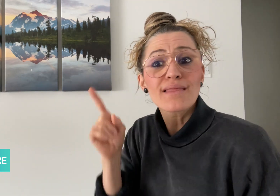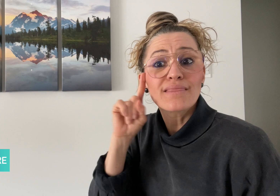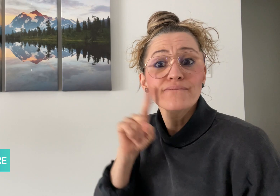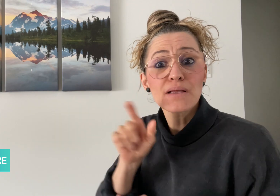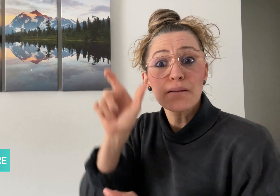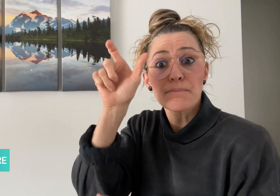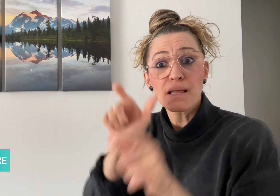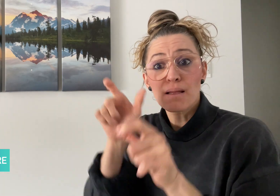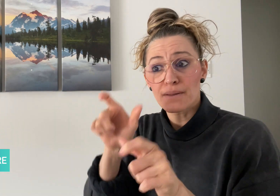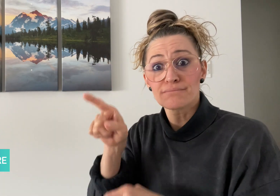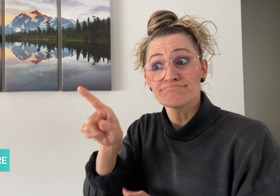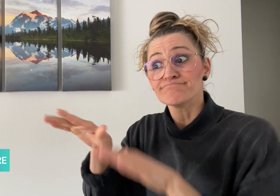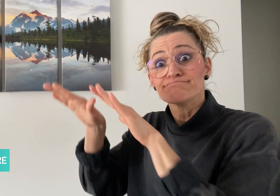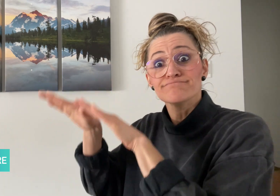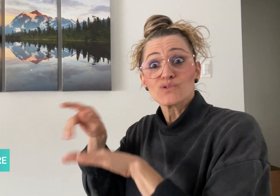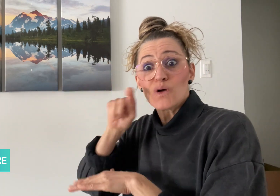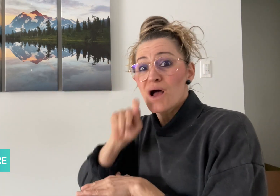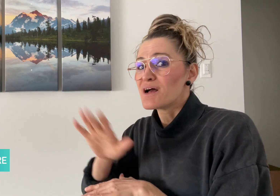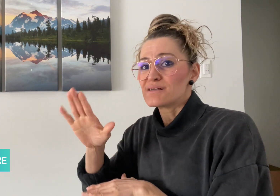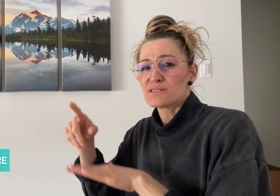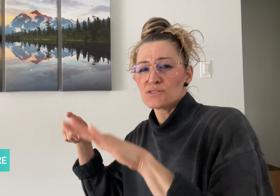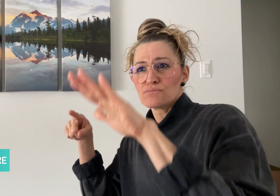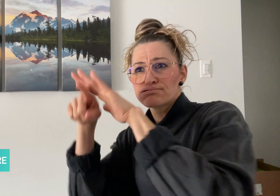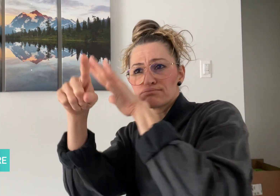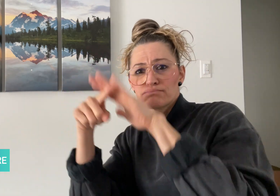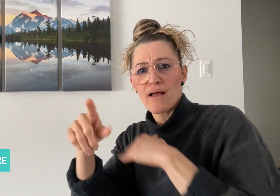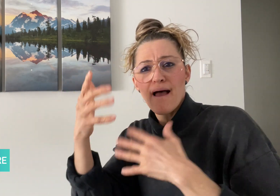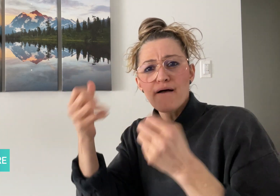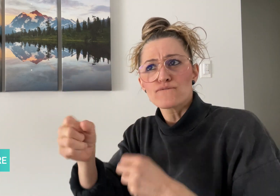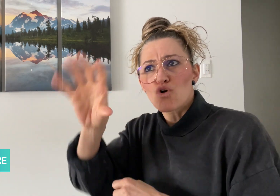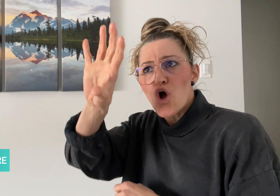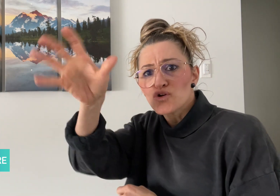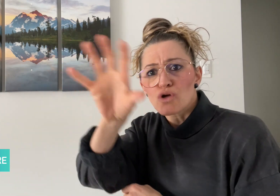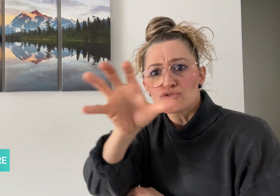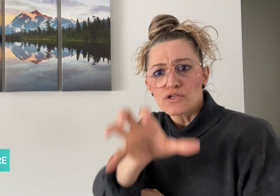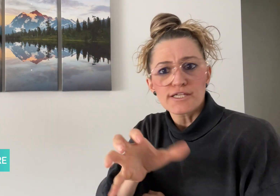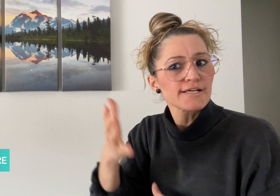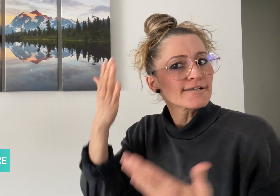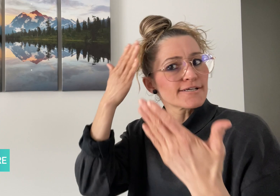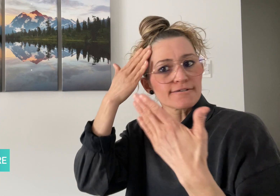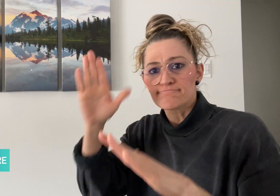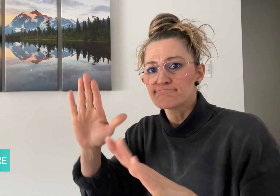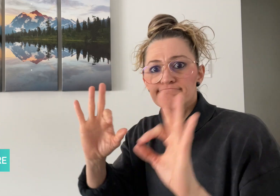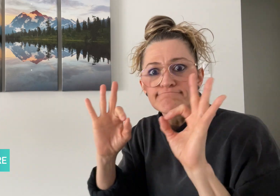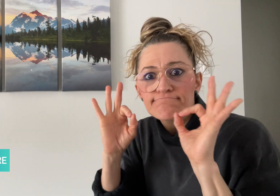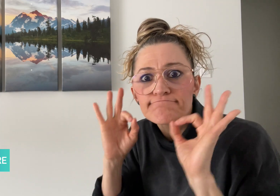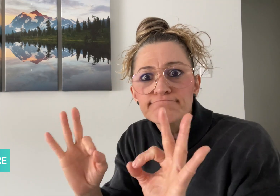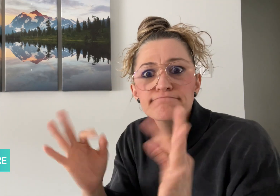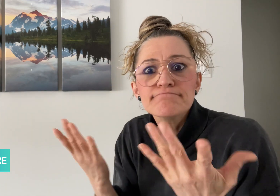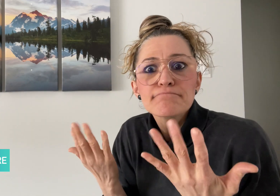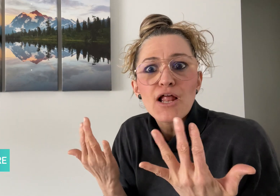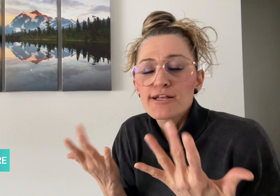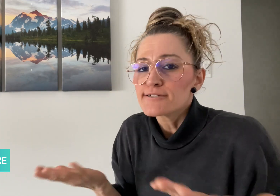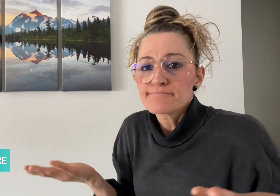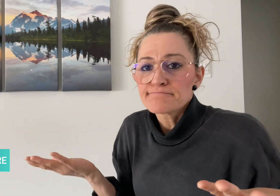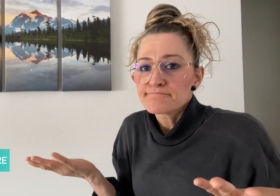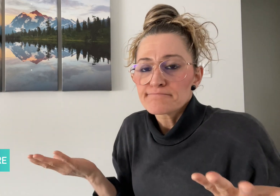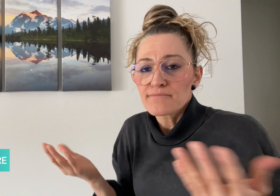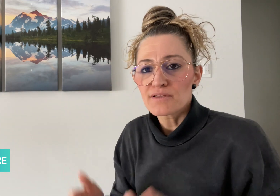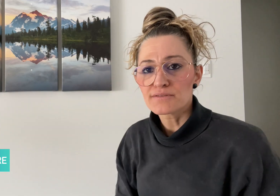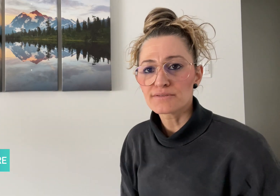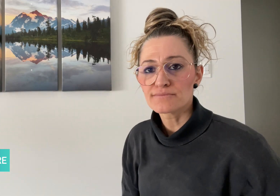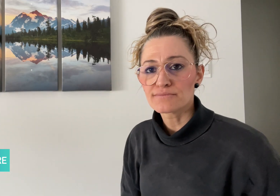left their homes to escape to another country.